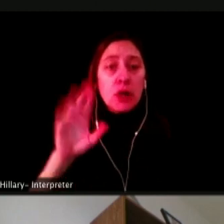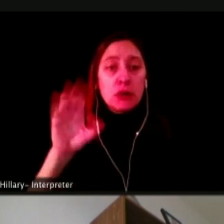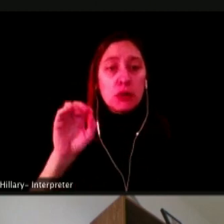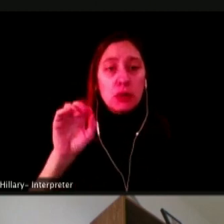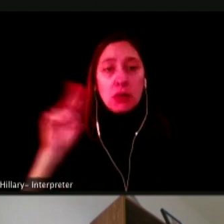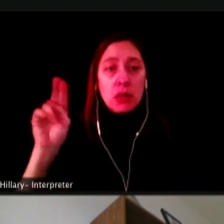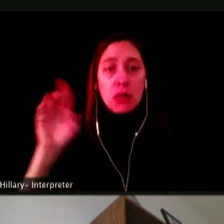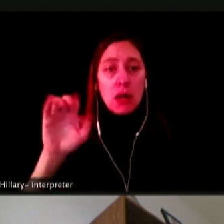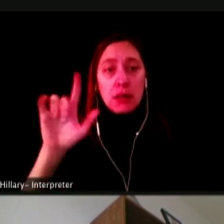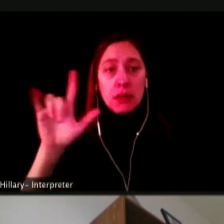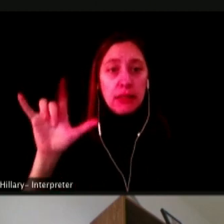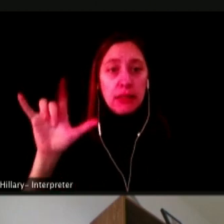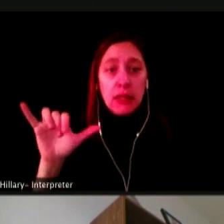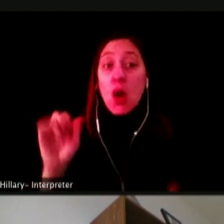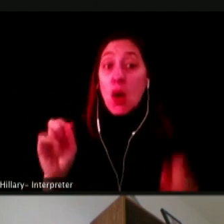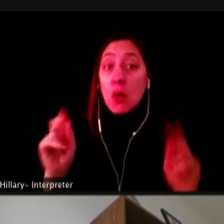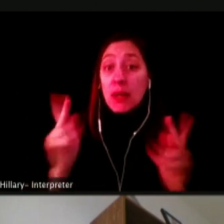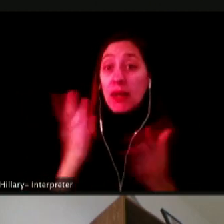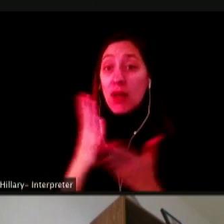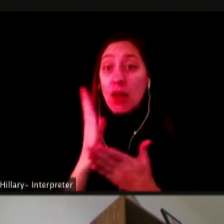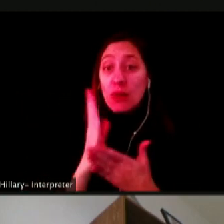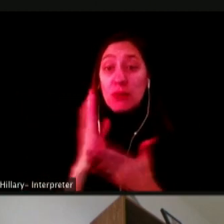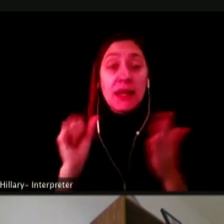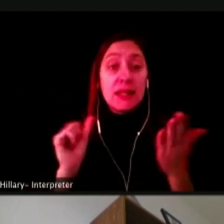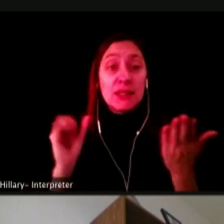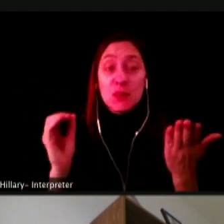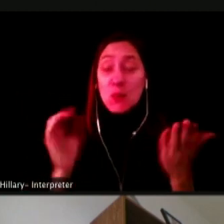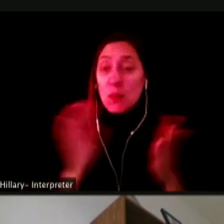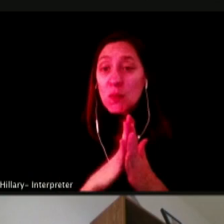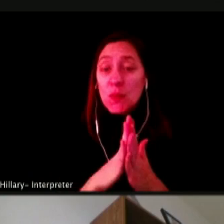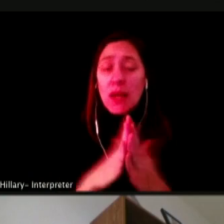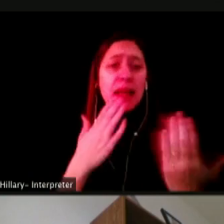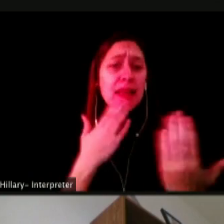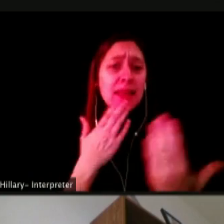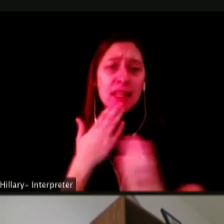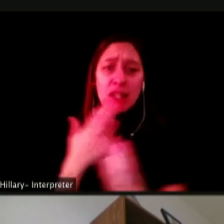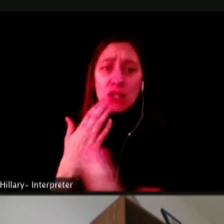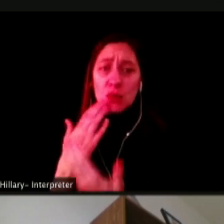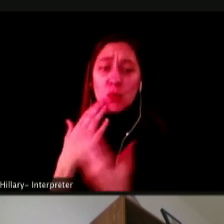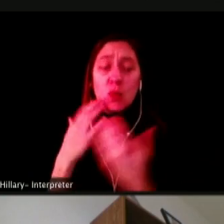ALL RIGHT. THANK YOU.